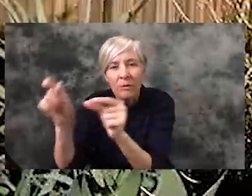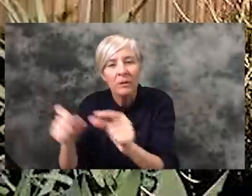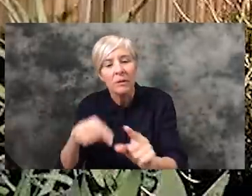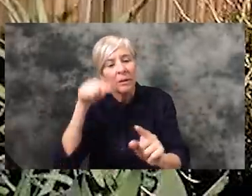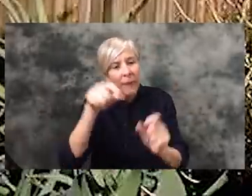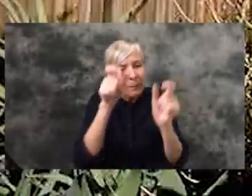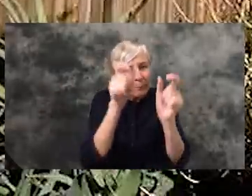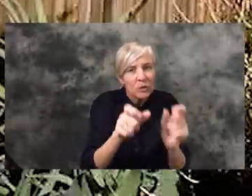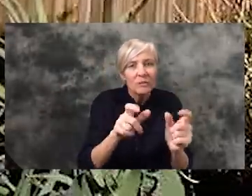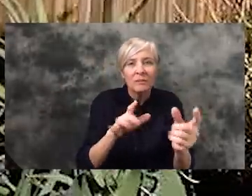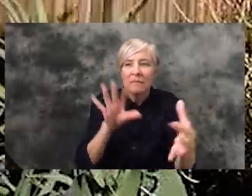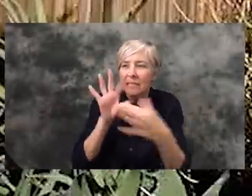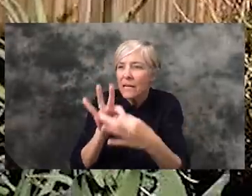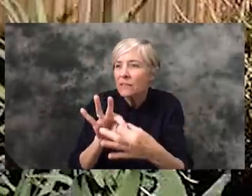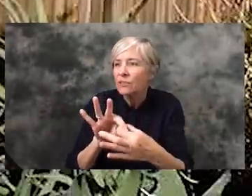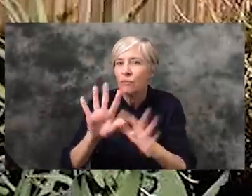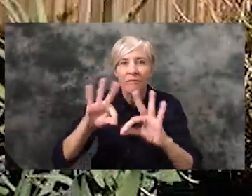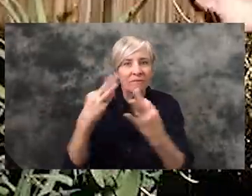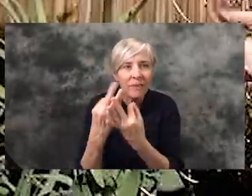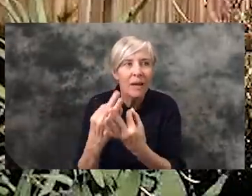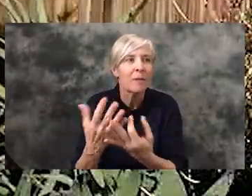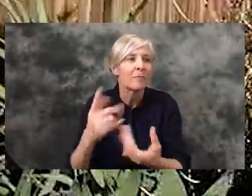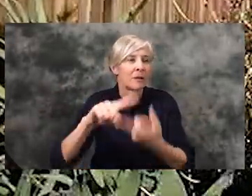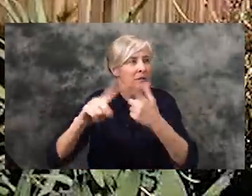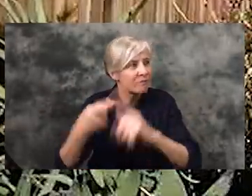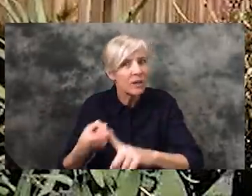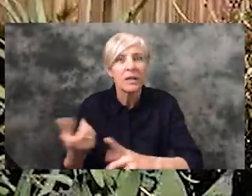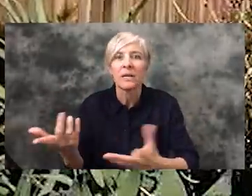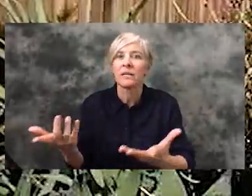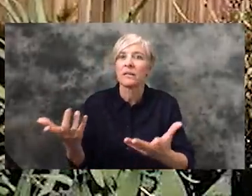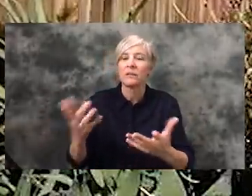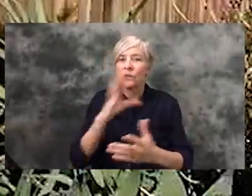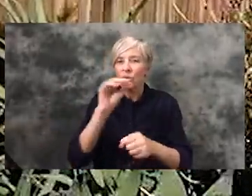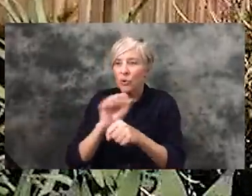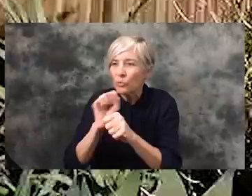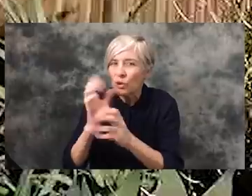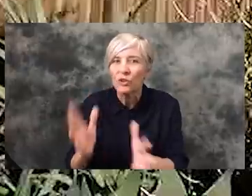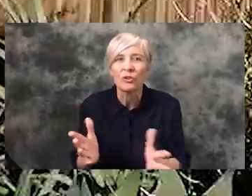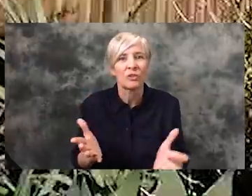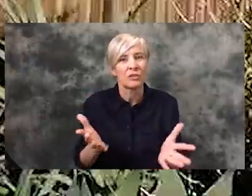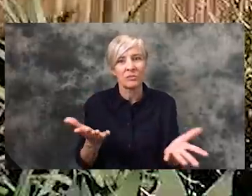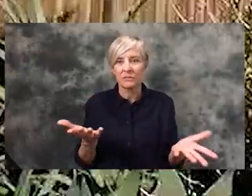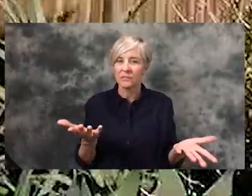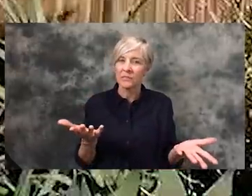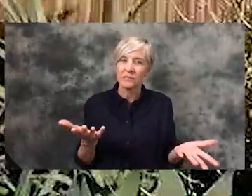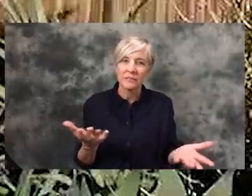connected to you know an entire family, group of friends, co-workers, everything.